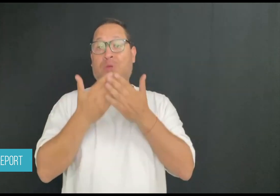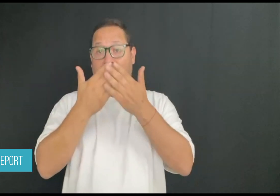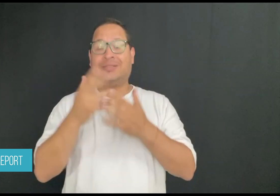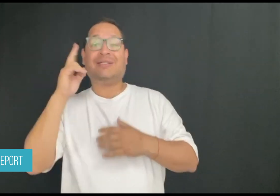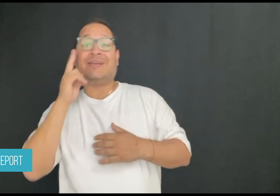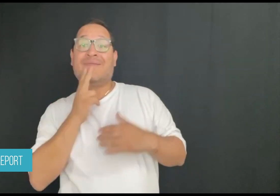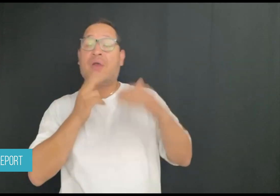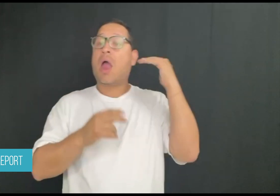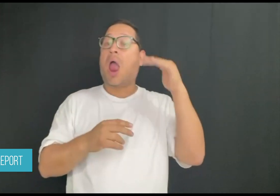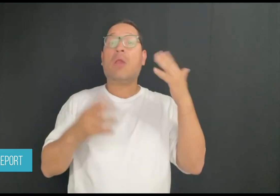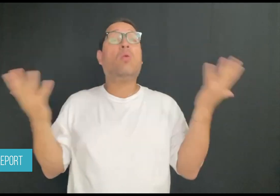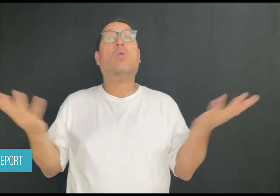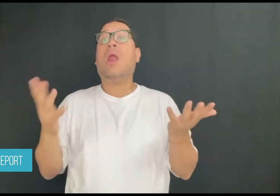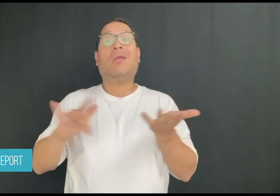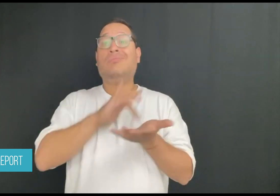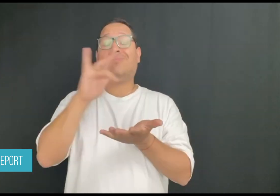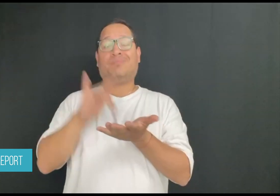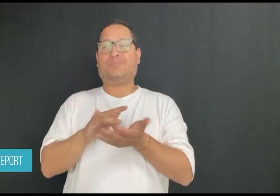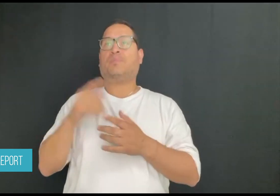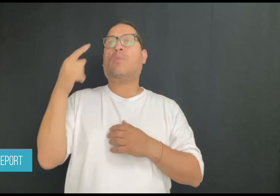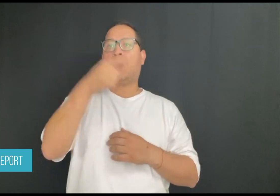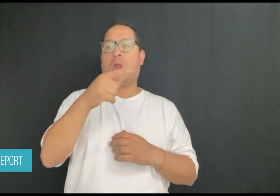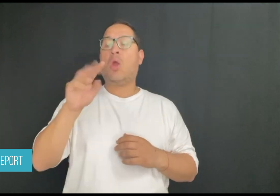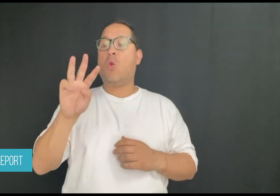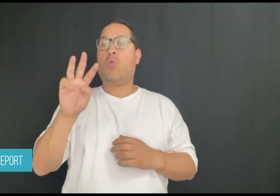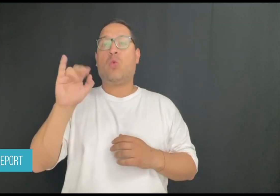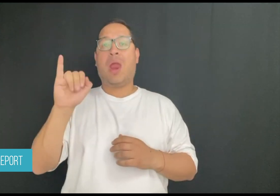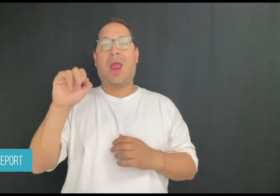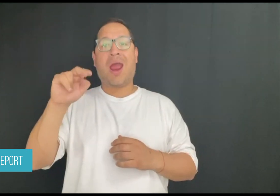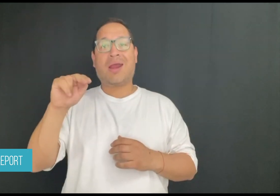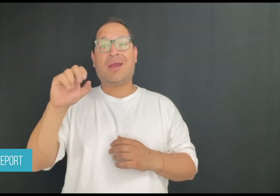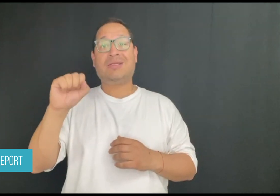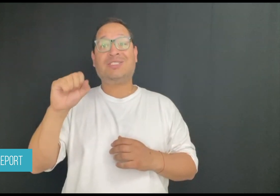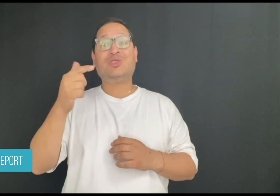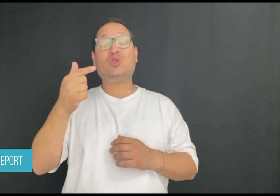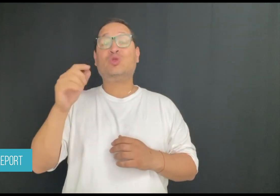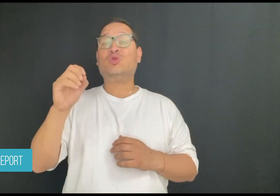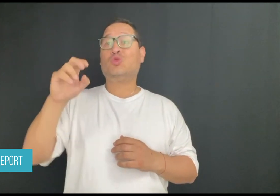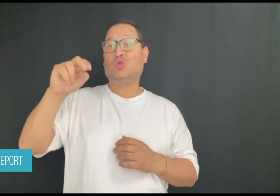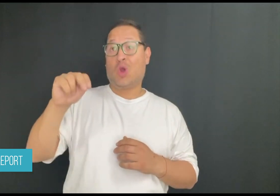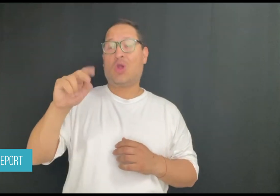in Winston Knoll Collegiate's Deaf and